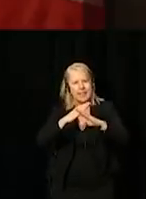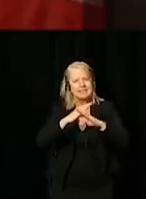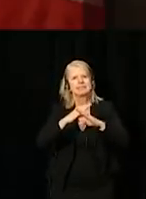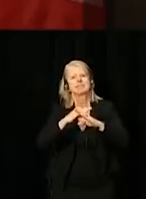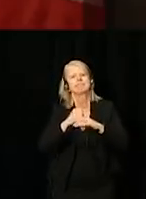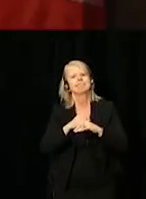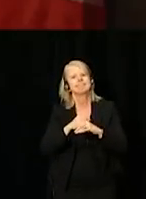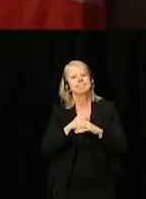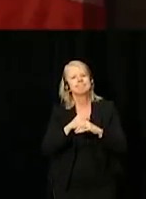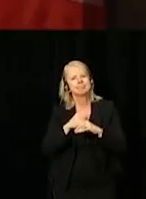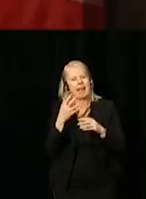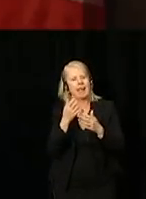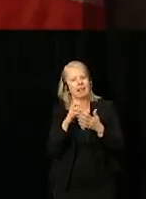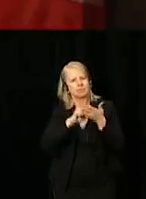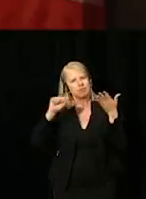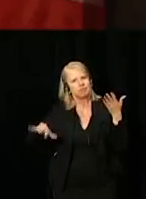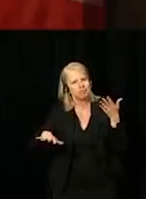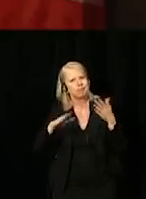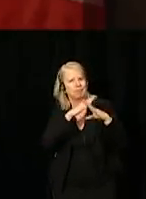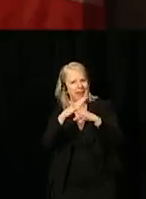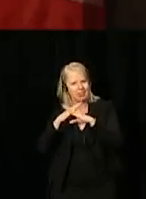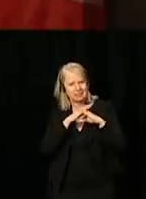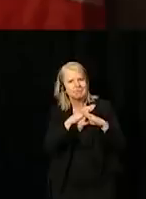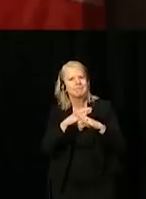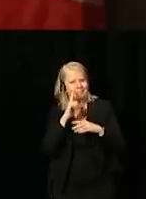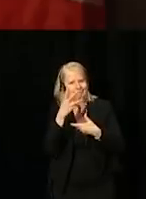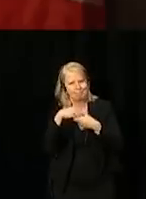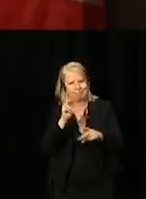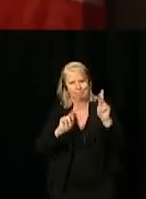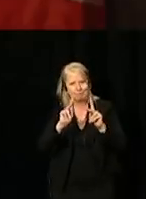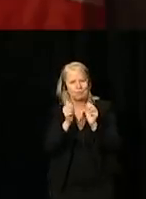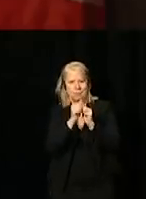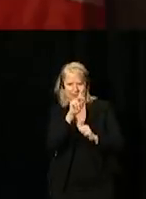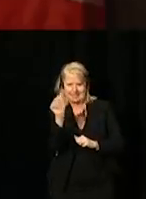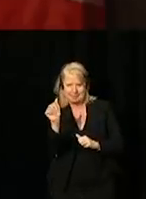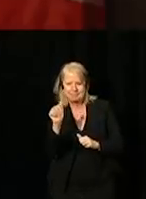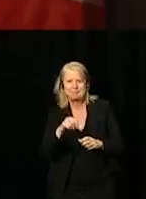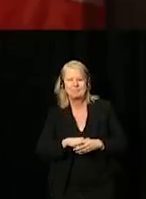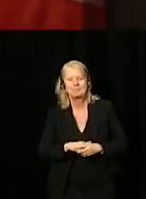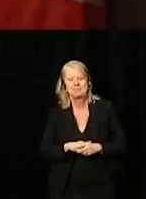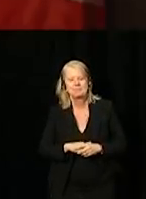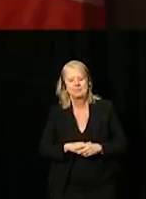and remove arrears to participation for persons with disabilities.